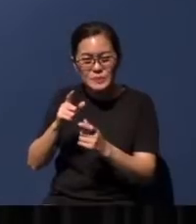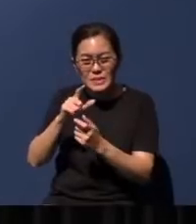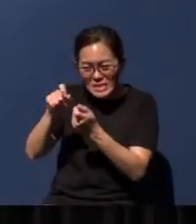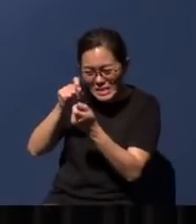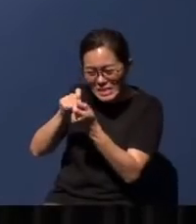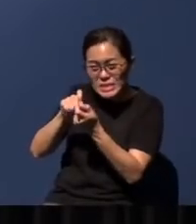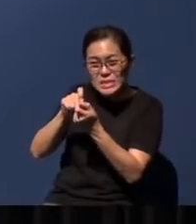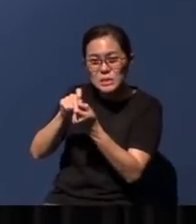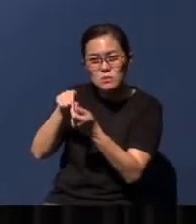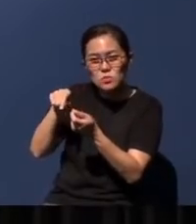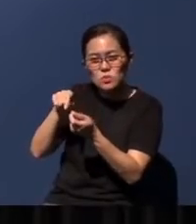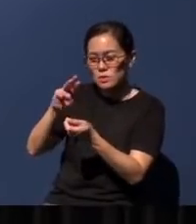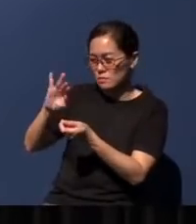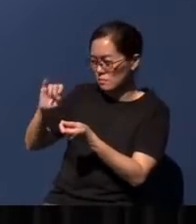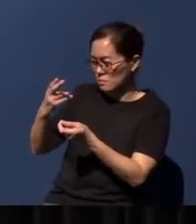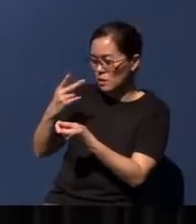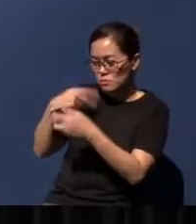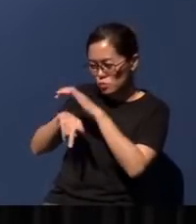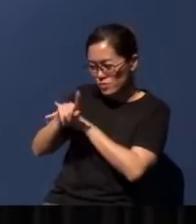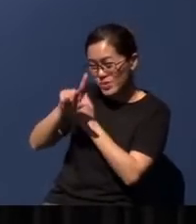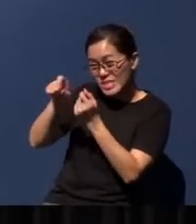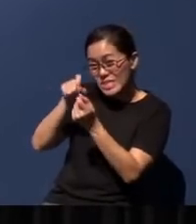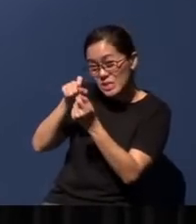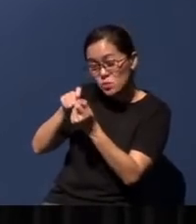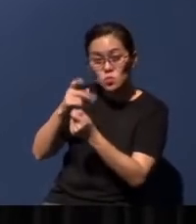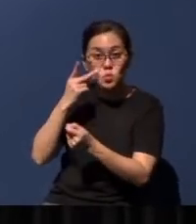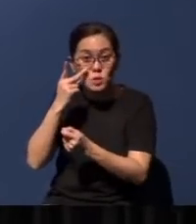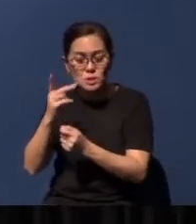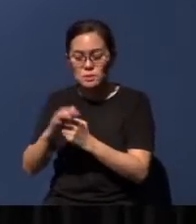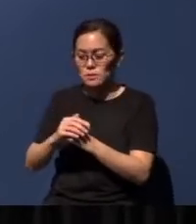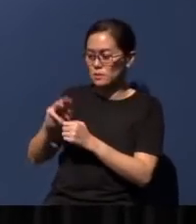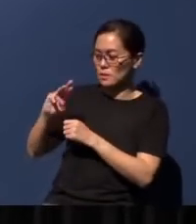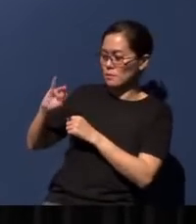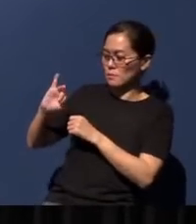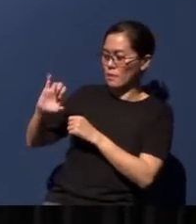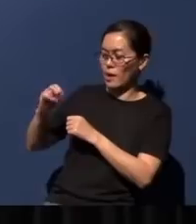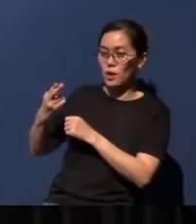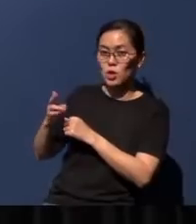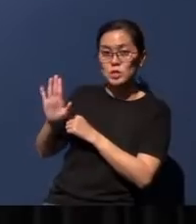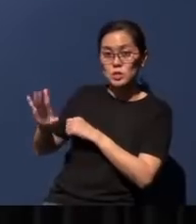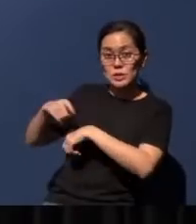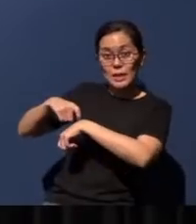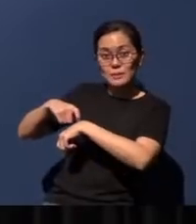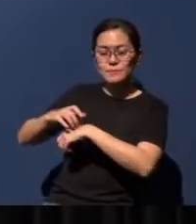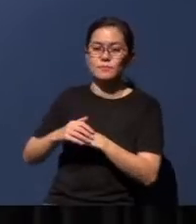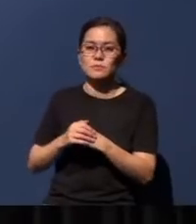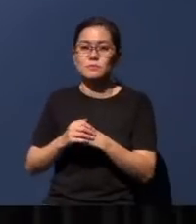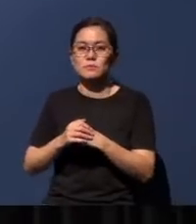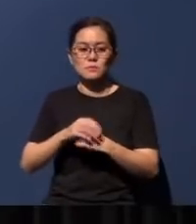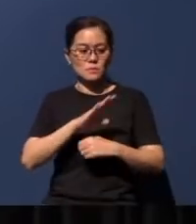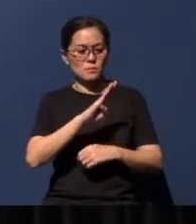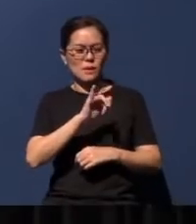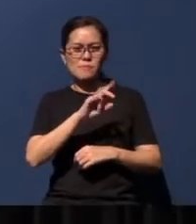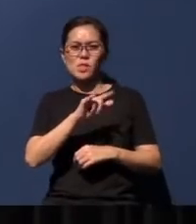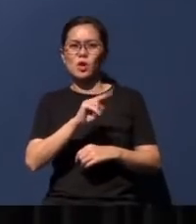prophecy here. You see, in Micah's generation, Babylon posed very little threat to Judah.